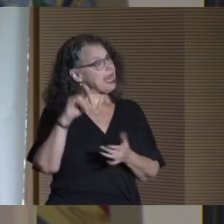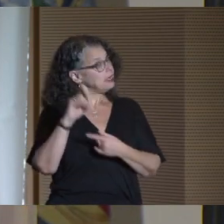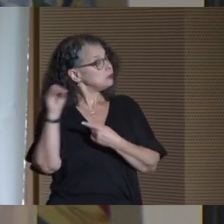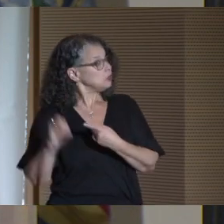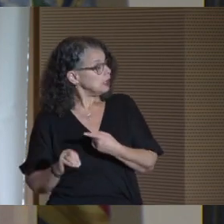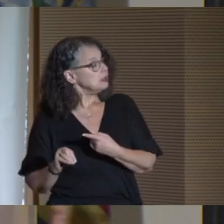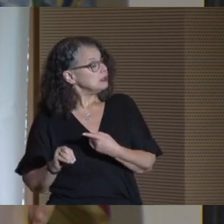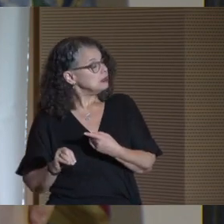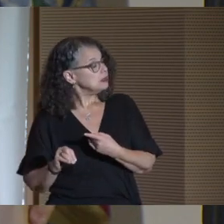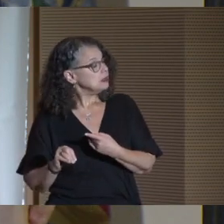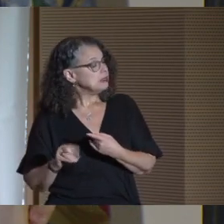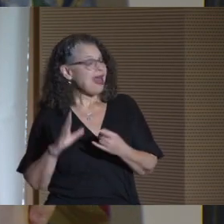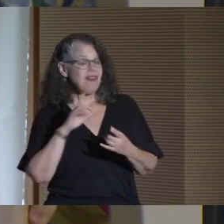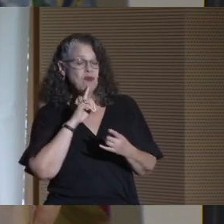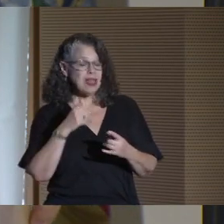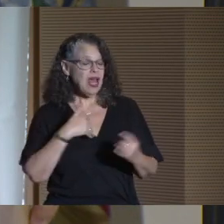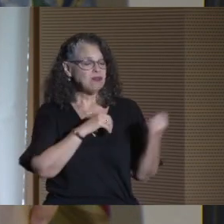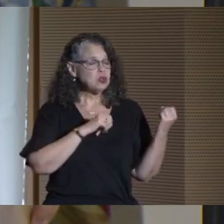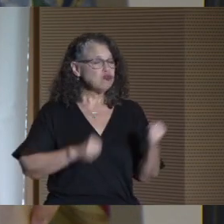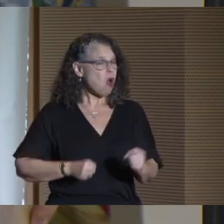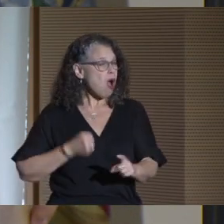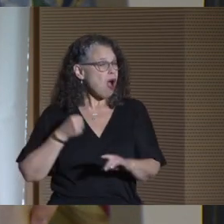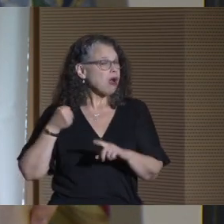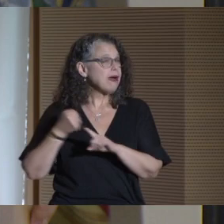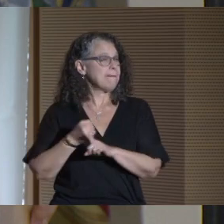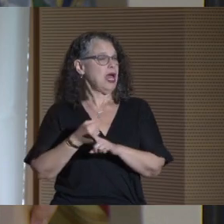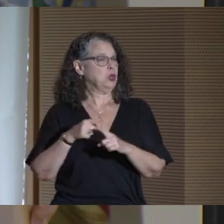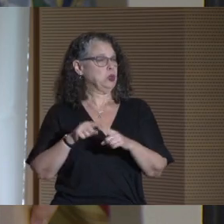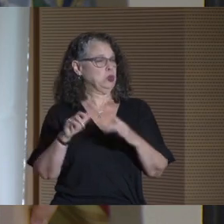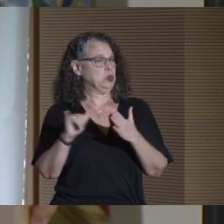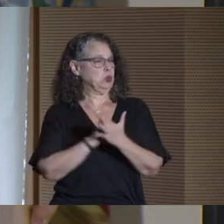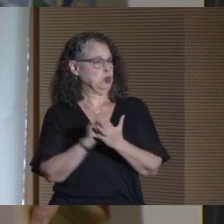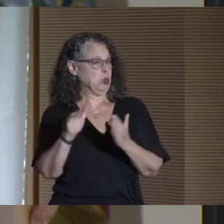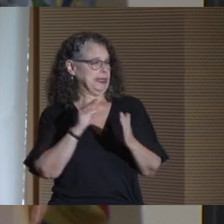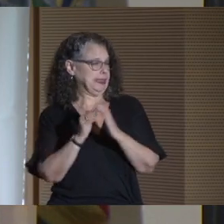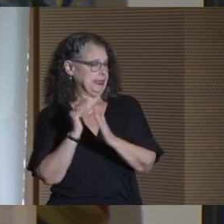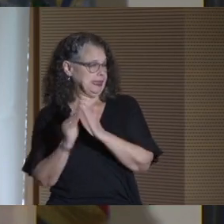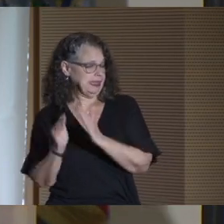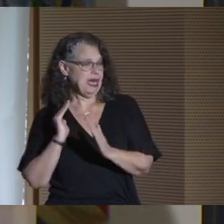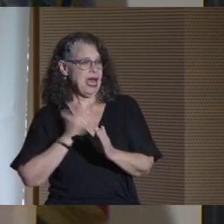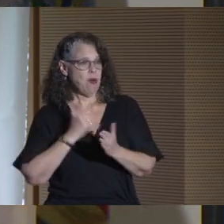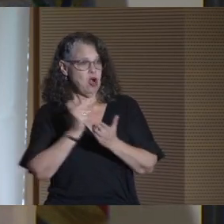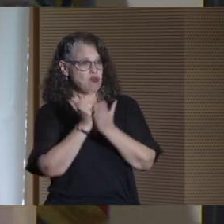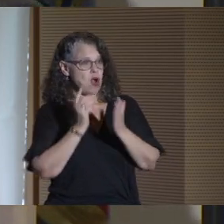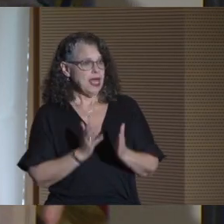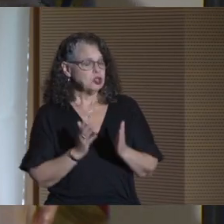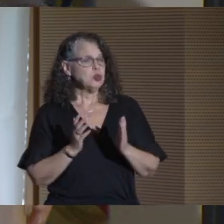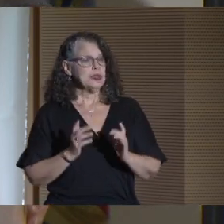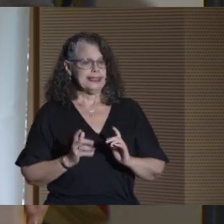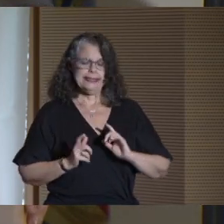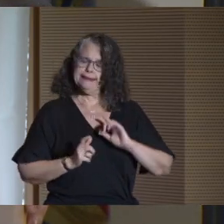And they have a massive impact on the city. Our graduates contribute to every aspect